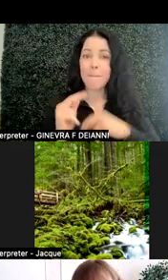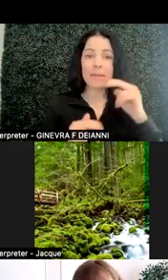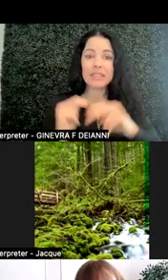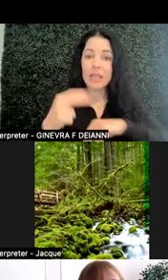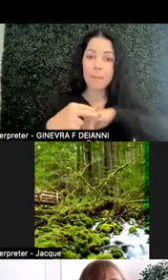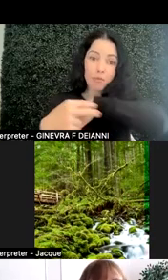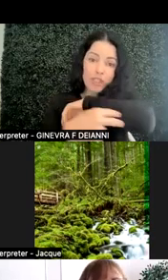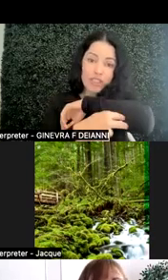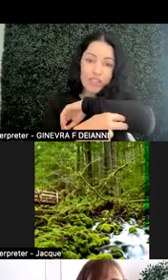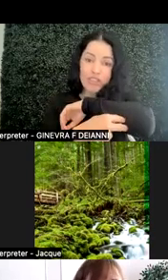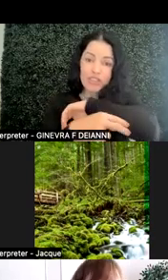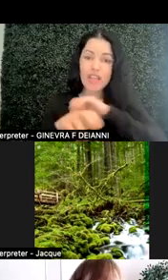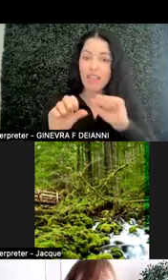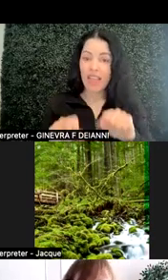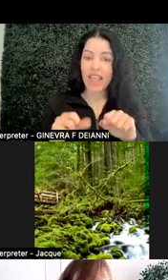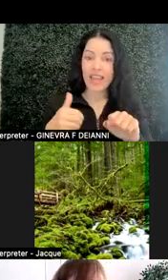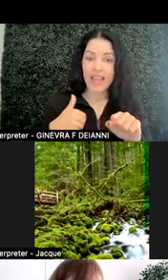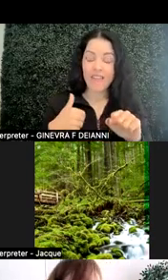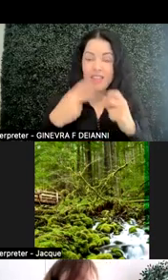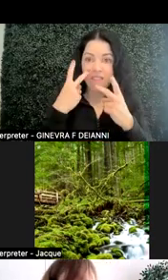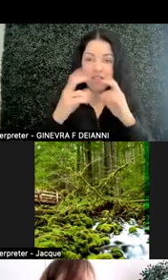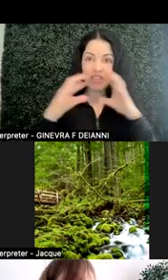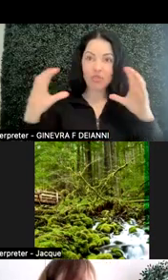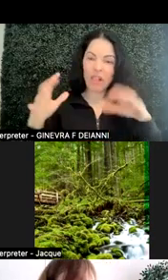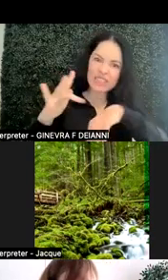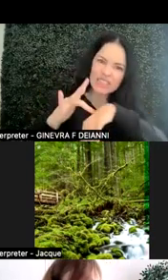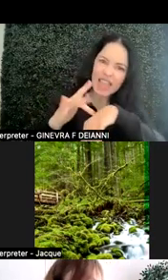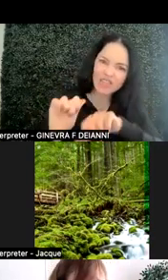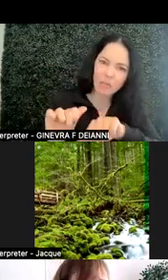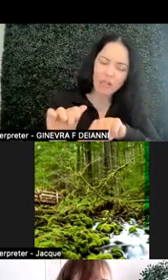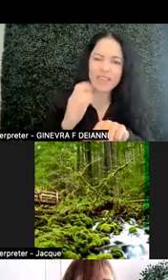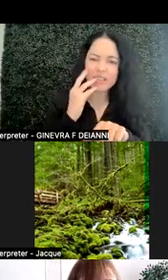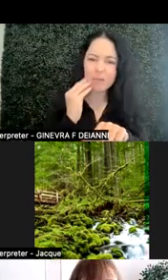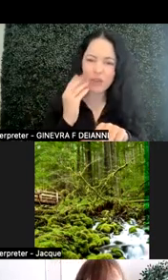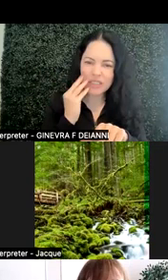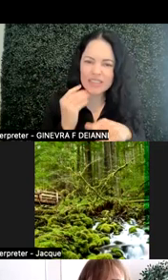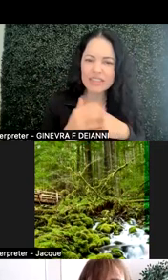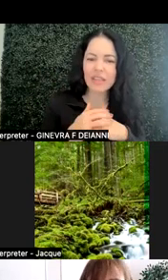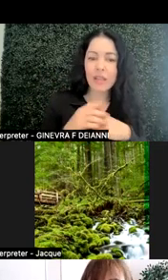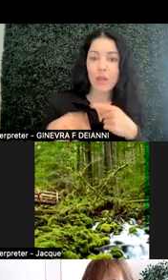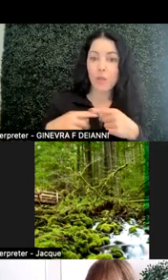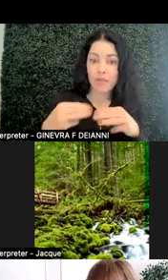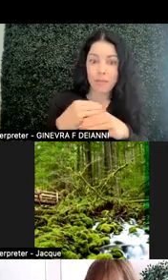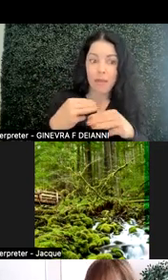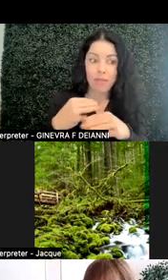That can very much have the visual and tangible kinds of experience when the math works and when it doesn't work.